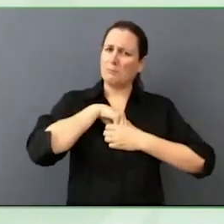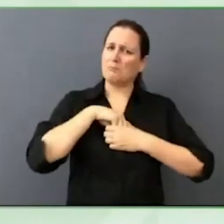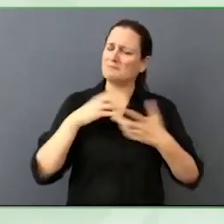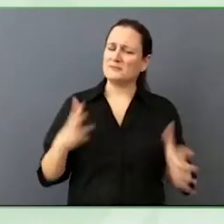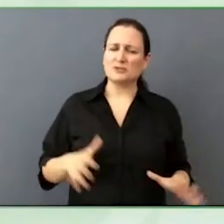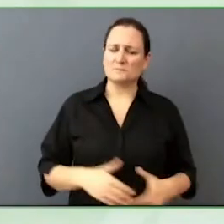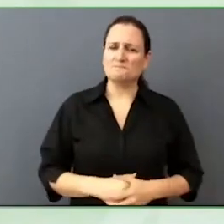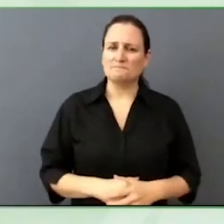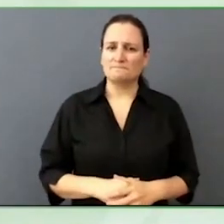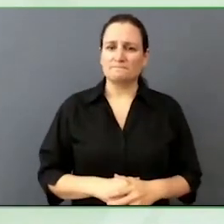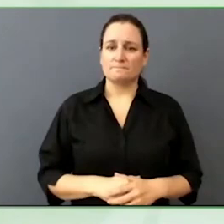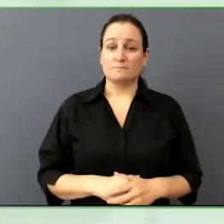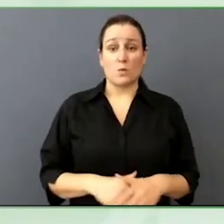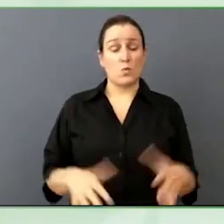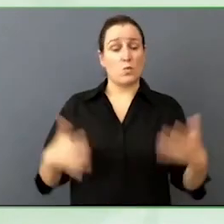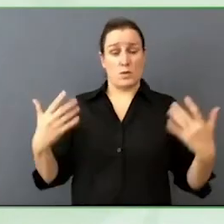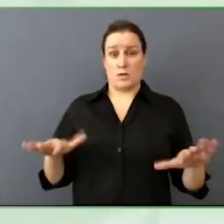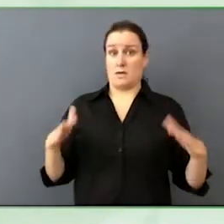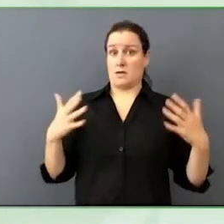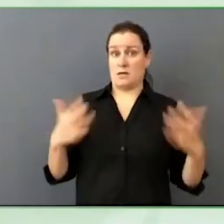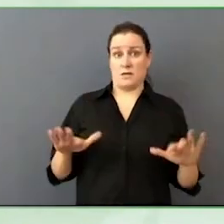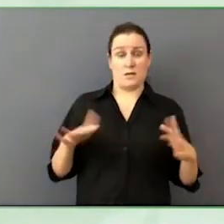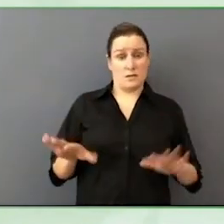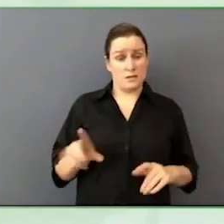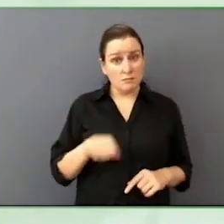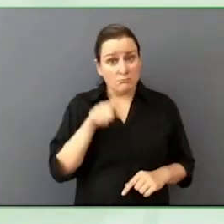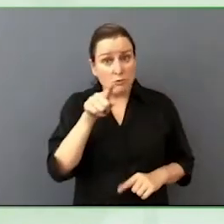Obviously you are an advocate but you represent a global brand.